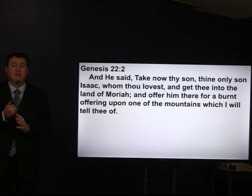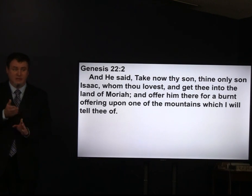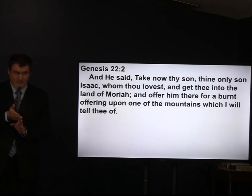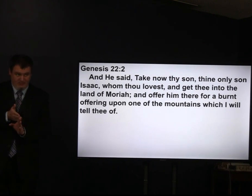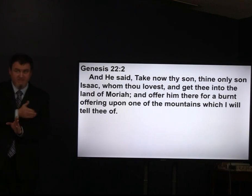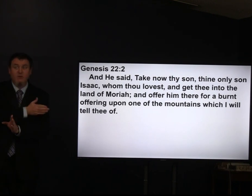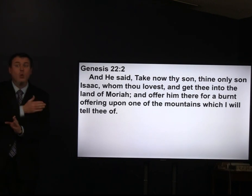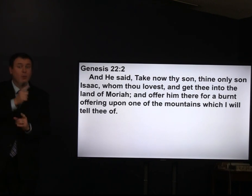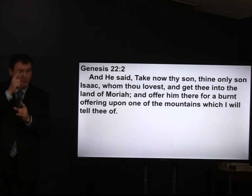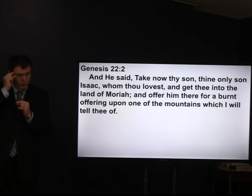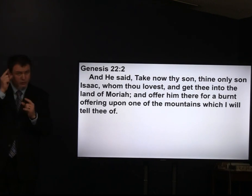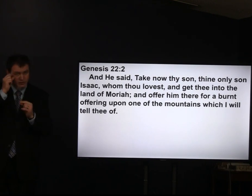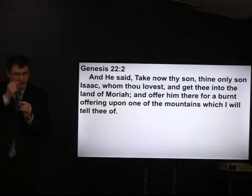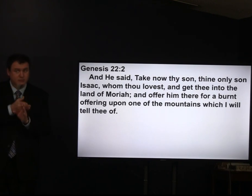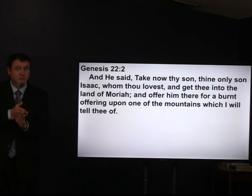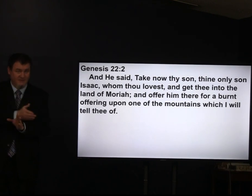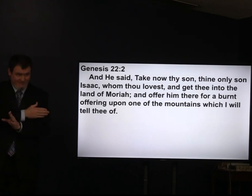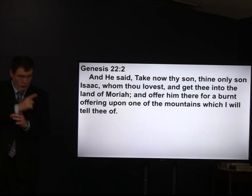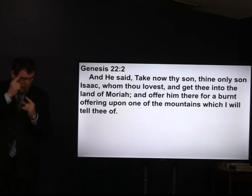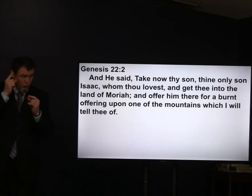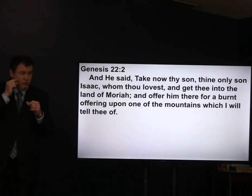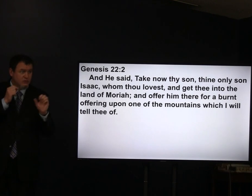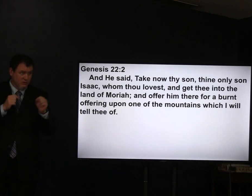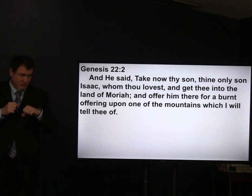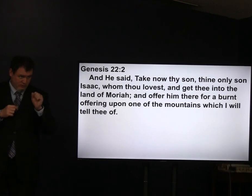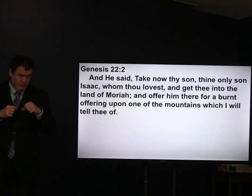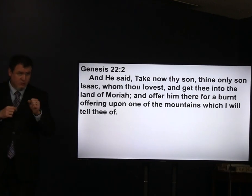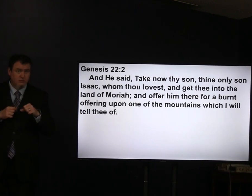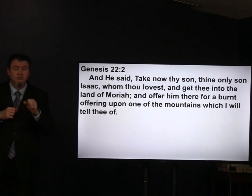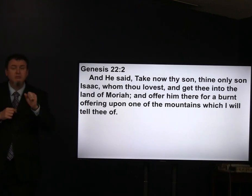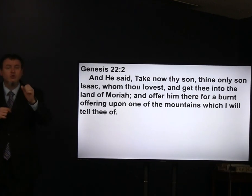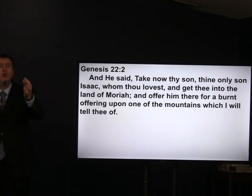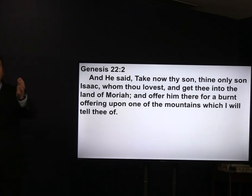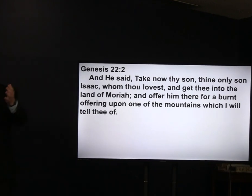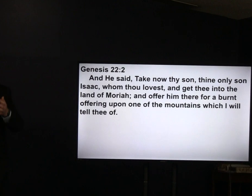this is before Moses yes